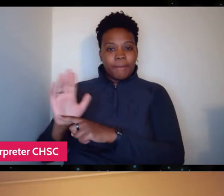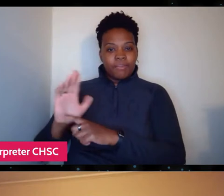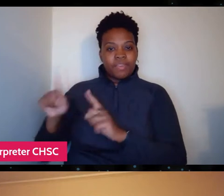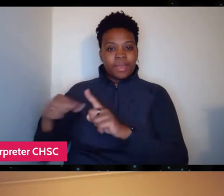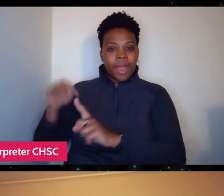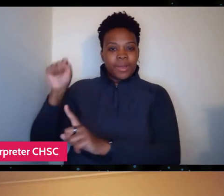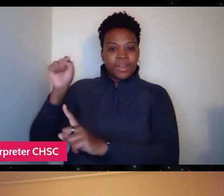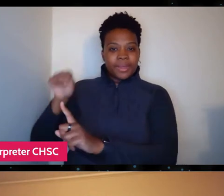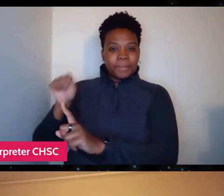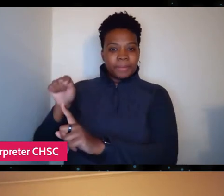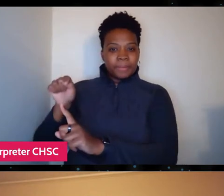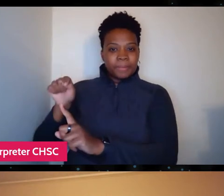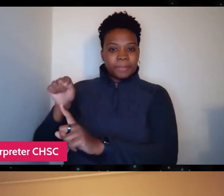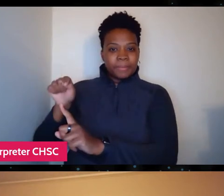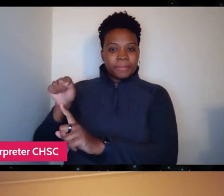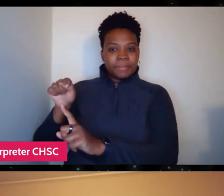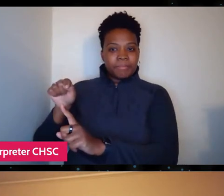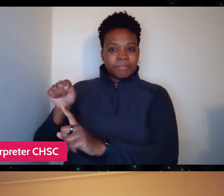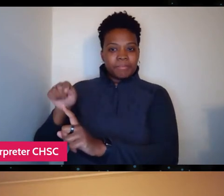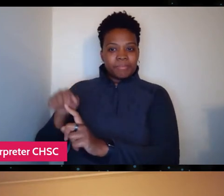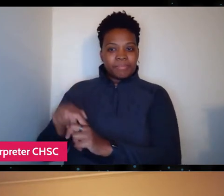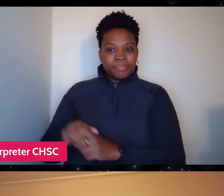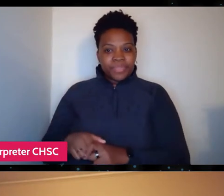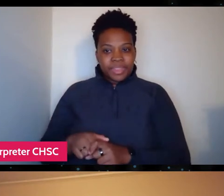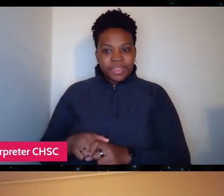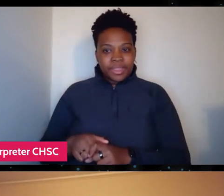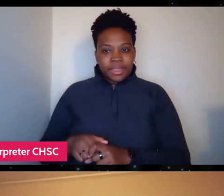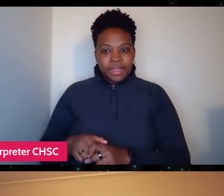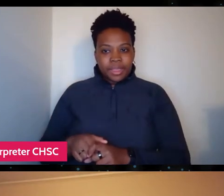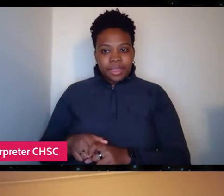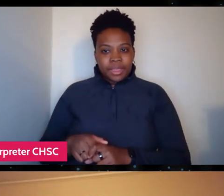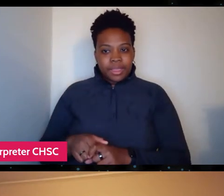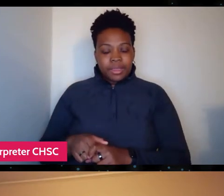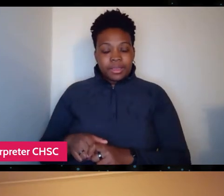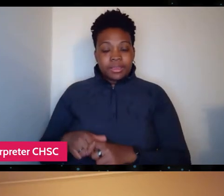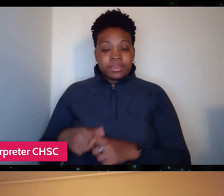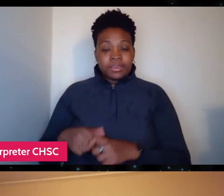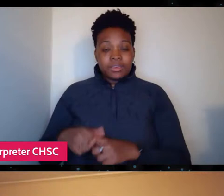So fortunately he decided to go ahead with us.